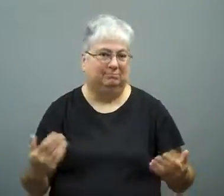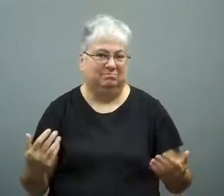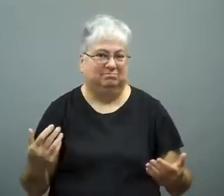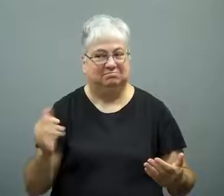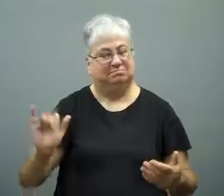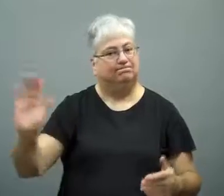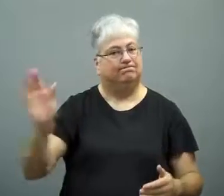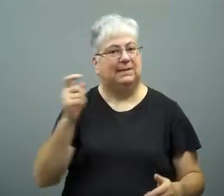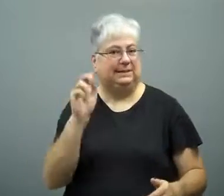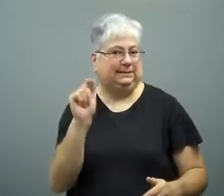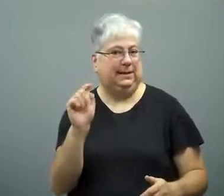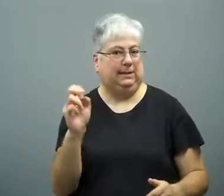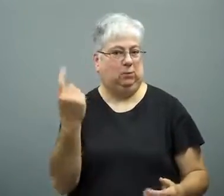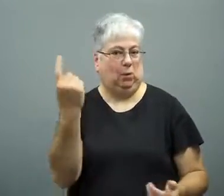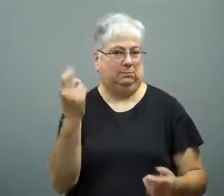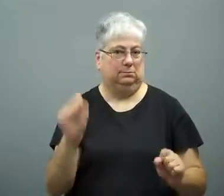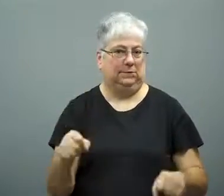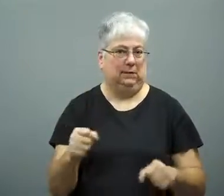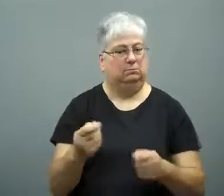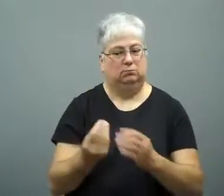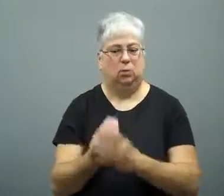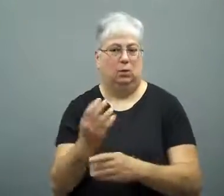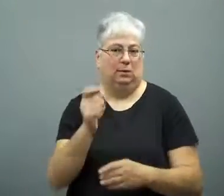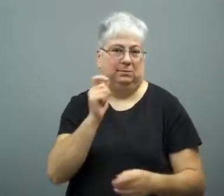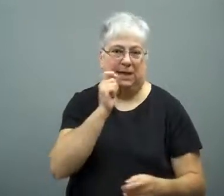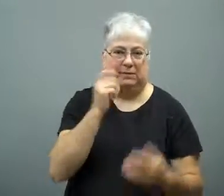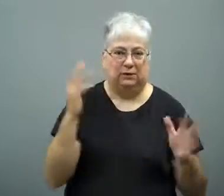The state is the only entity allowed to grow the marijuana.